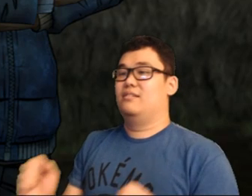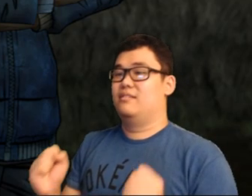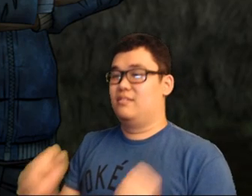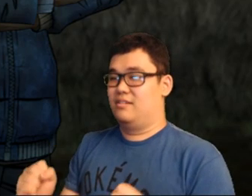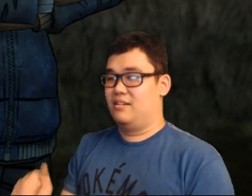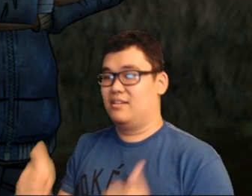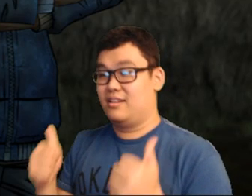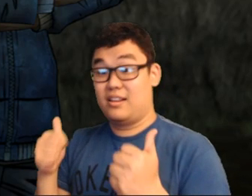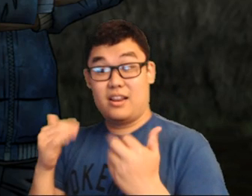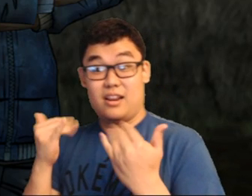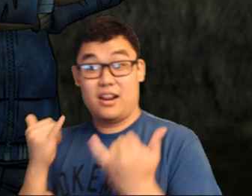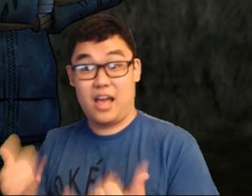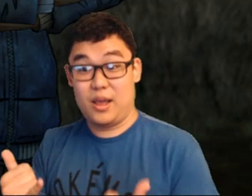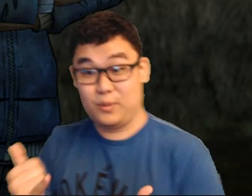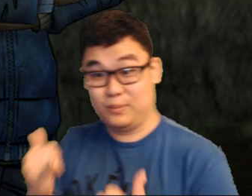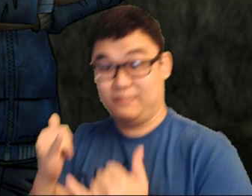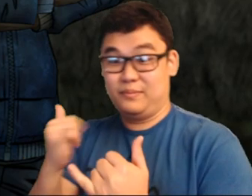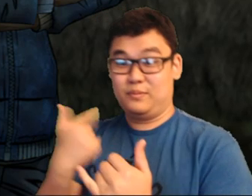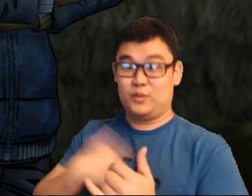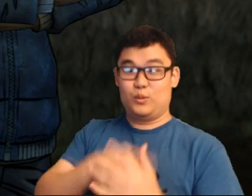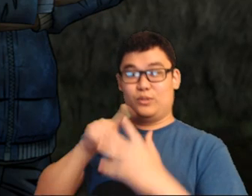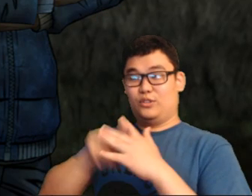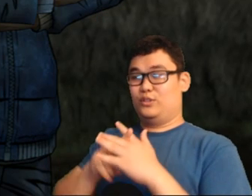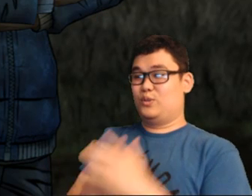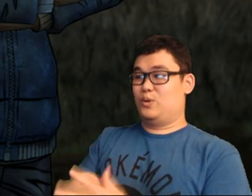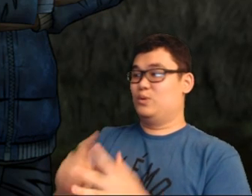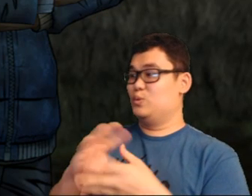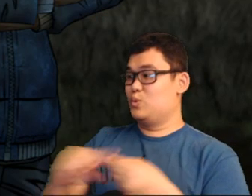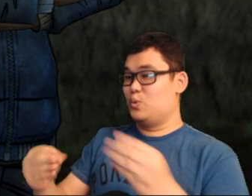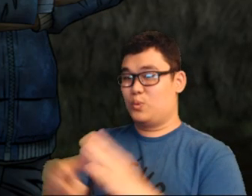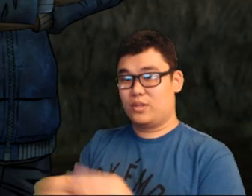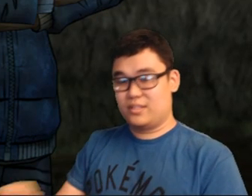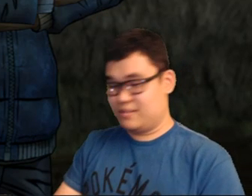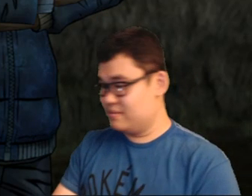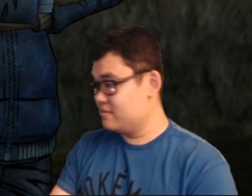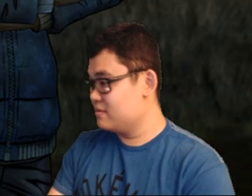Yes! Now, we can start a story together.